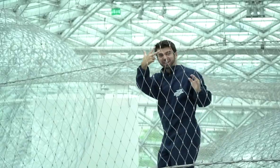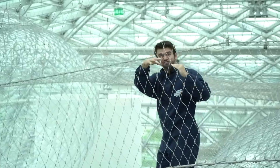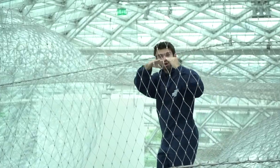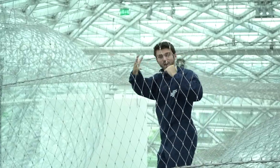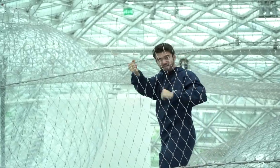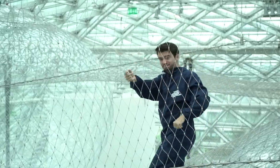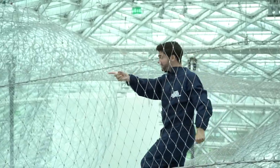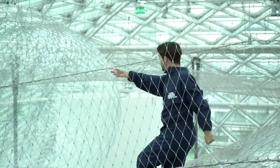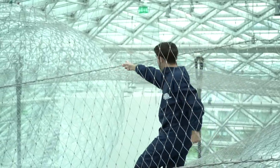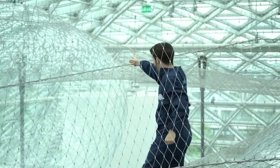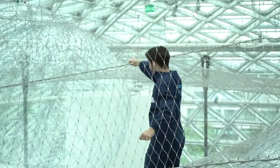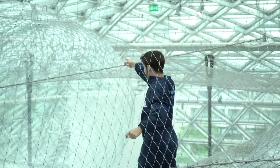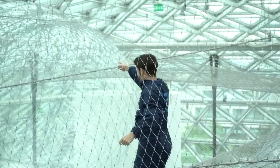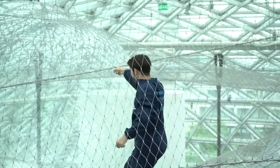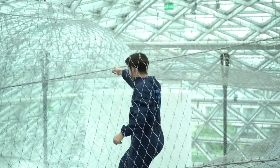Oh there is third floors too!